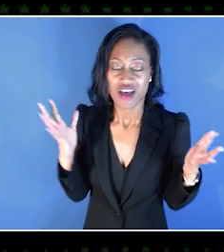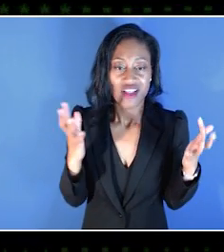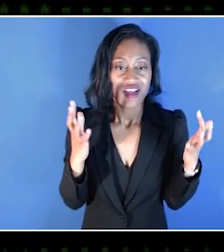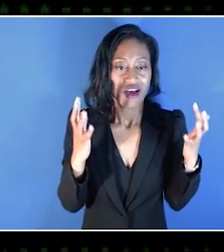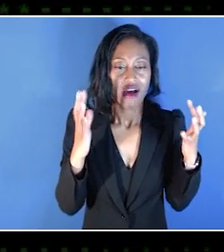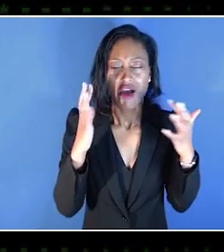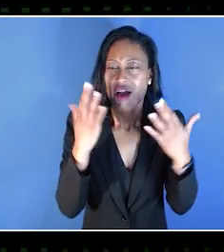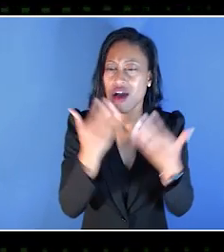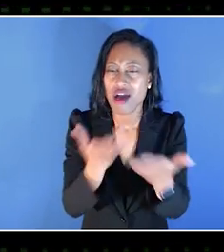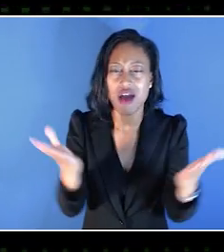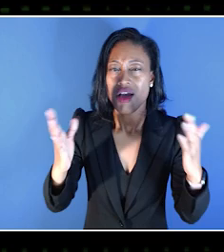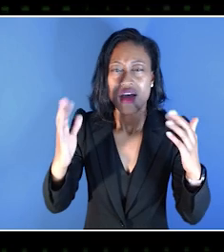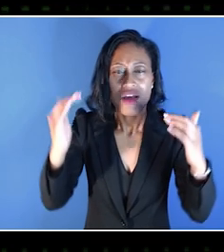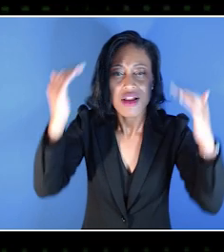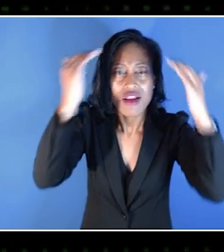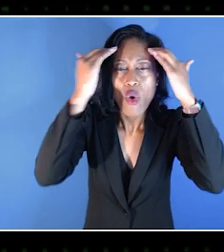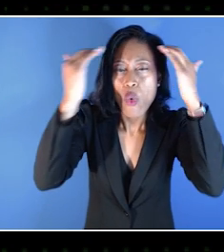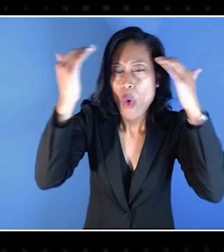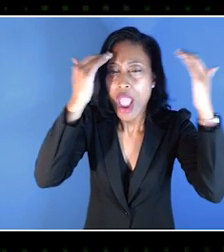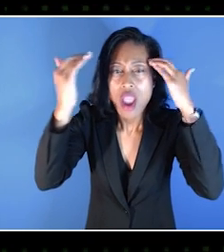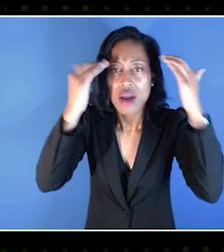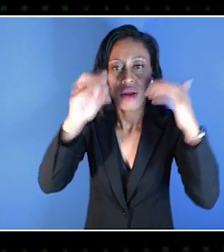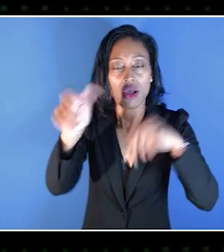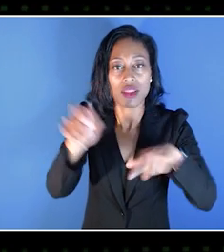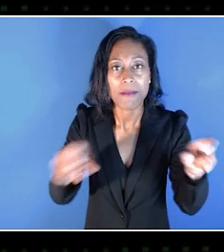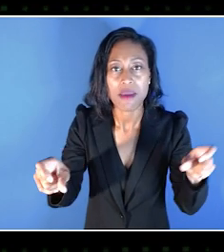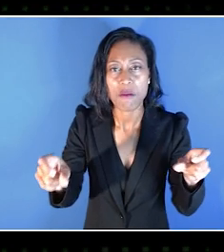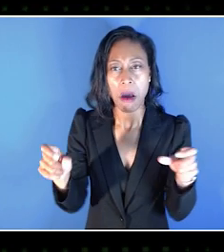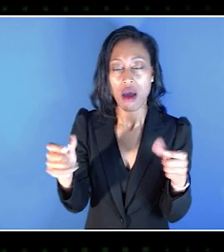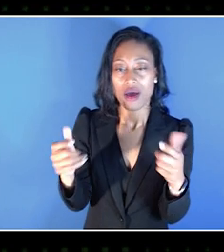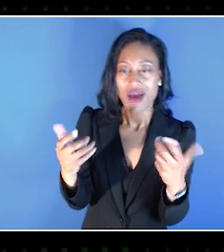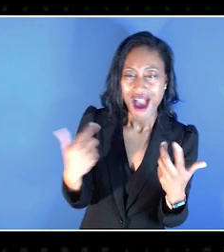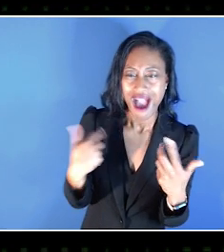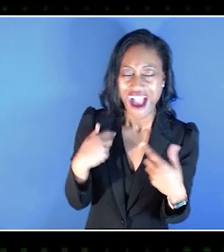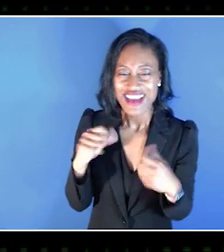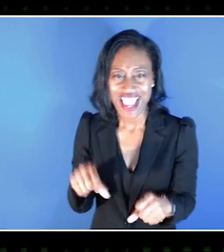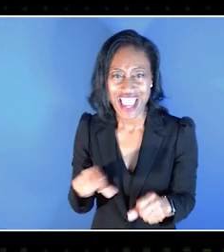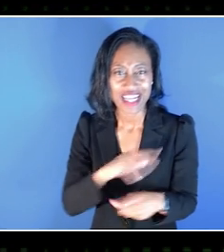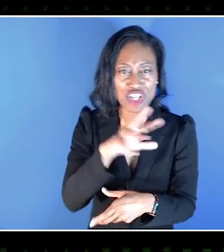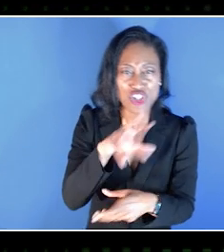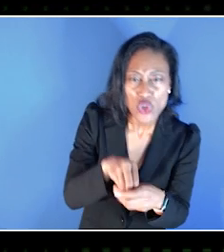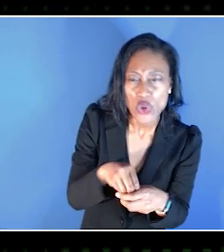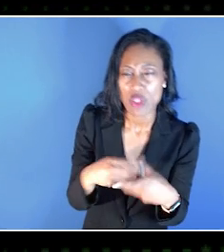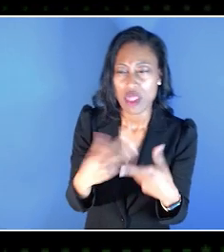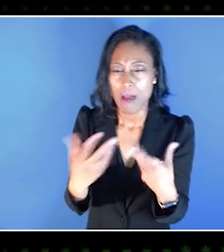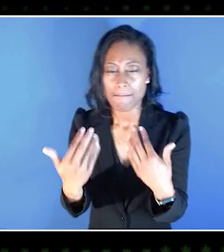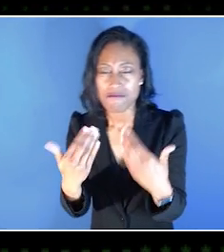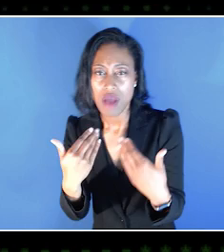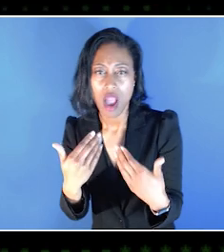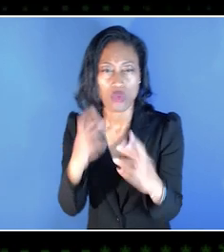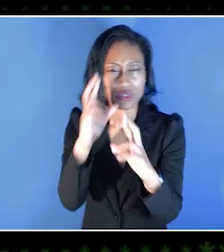where they are more aware of other people out there and how I can best include them, respect them, love them.